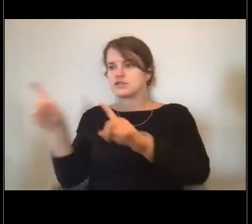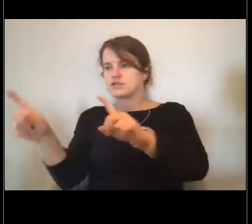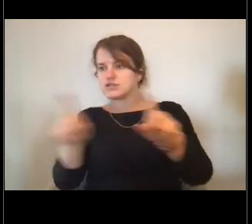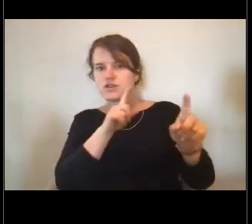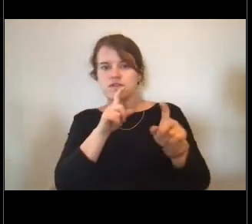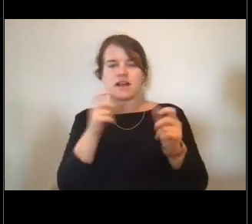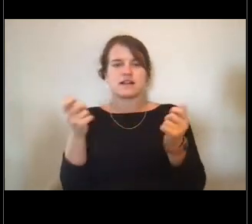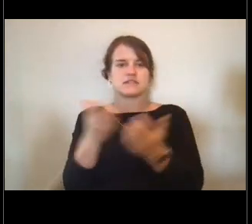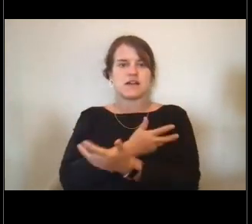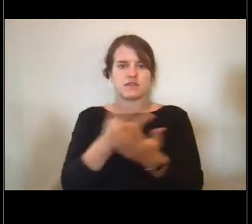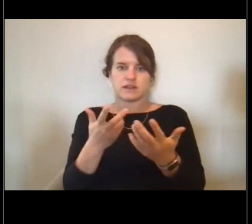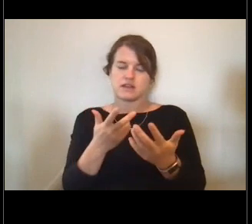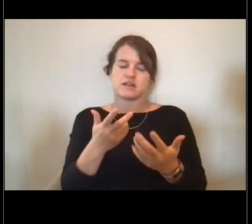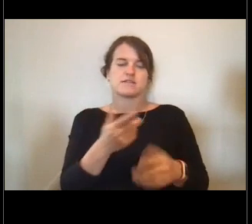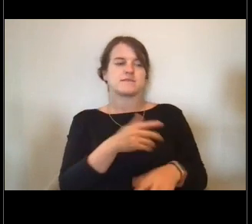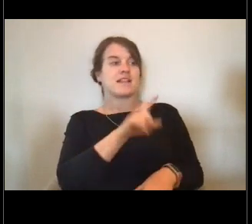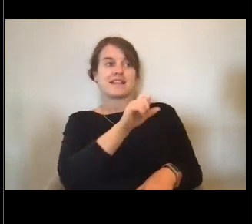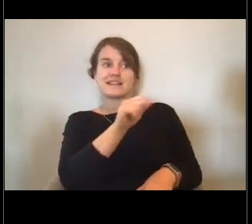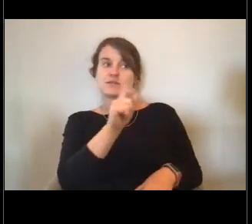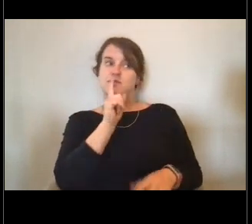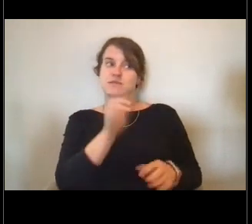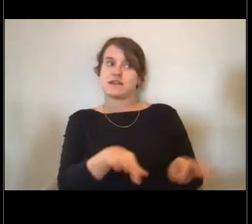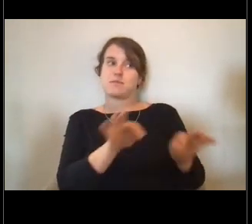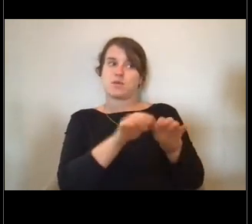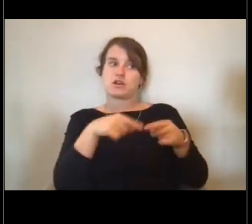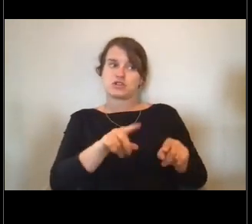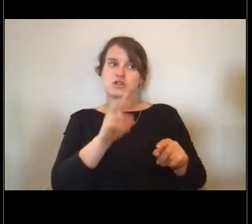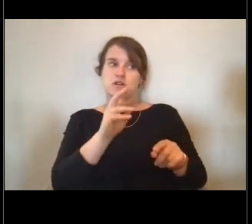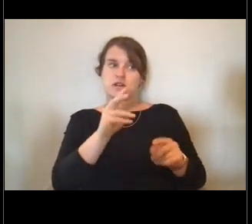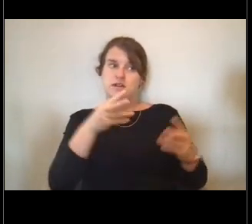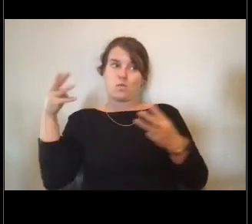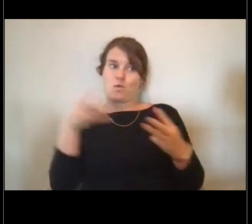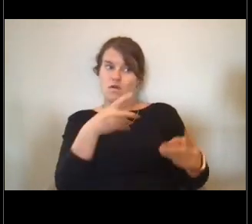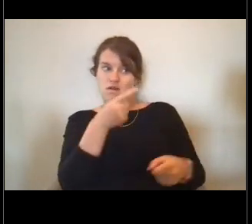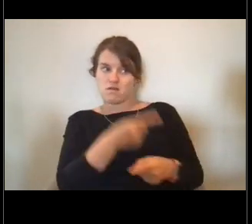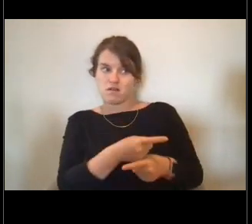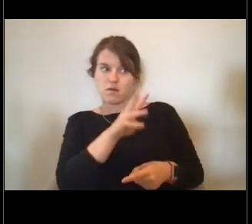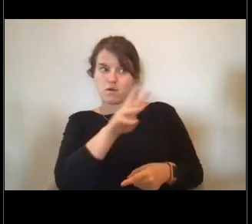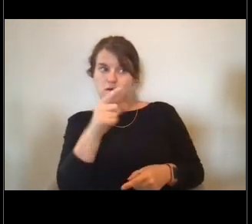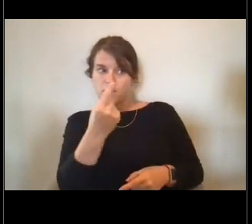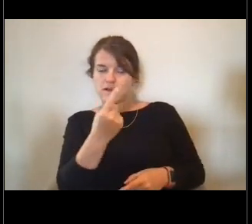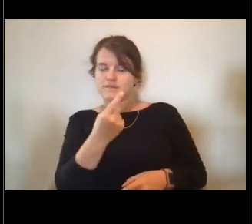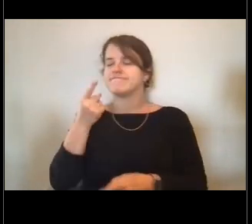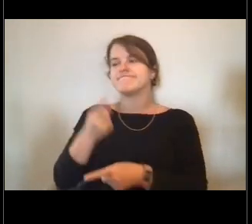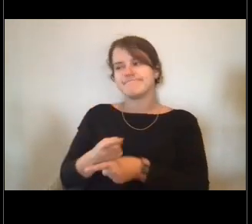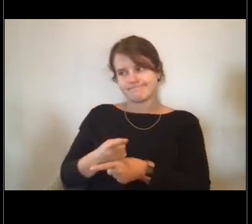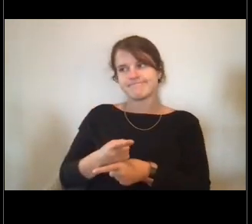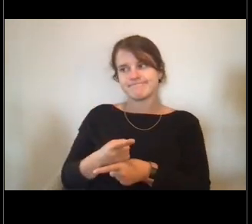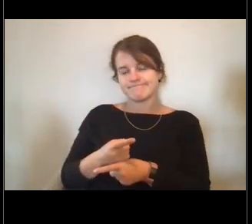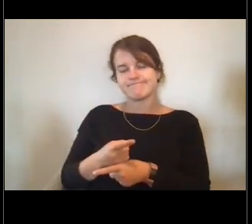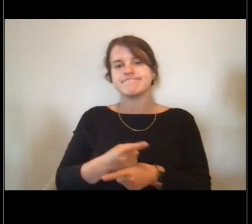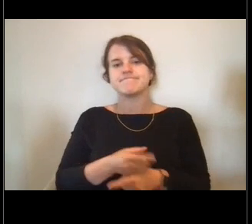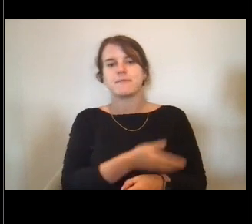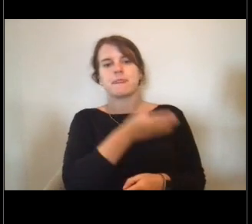very very critical in a time of war too I'm sure. Yes. [Lisa] So Theodore had another question, which was